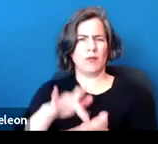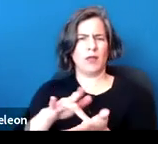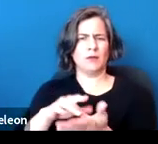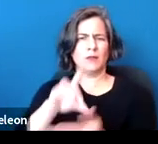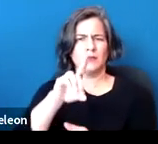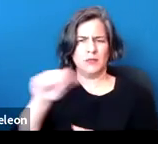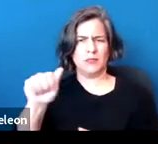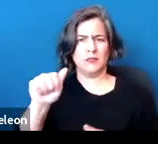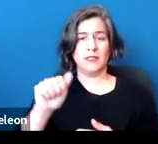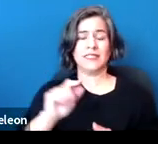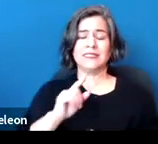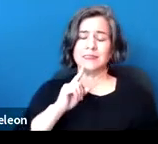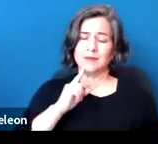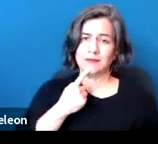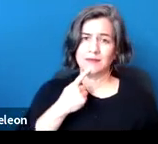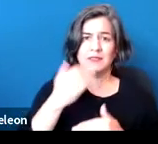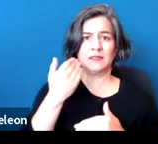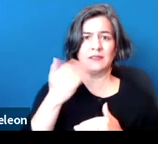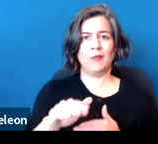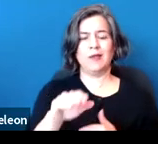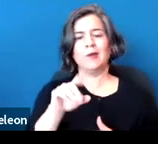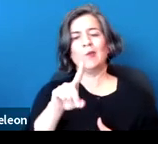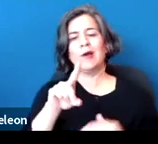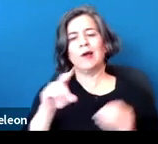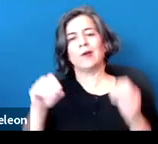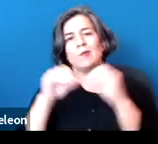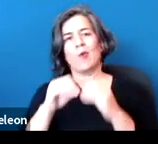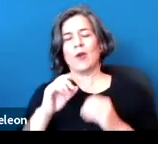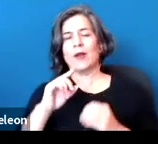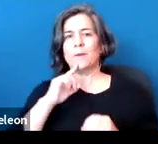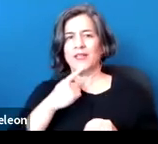that substantially limits one or more major life activities.